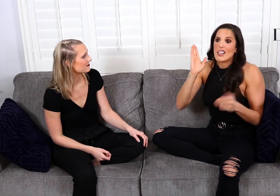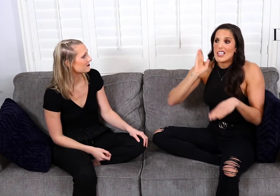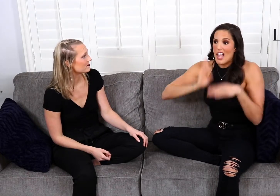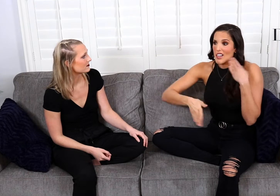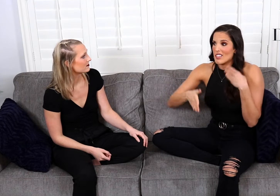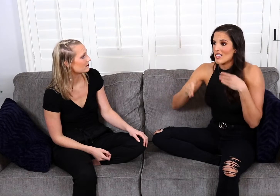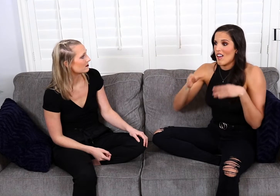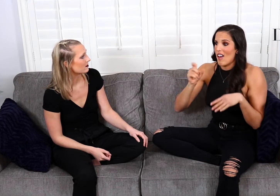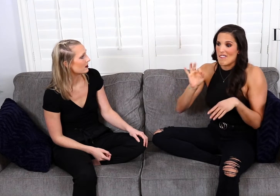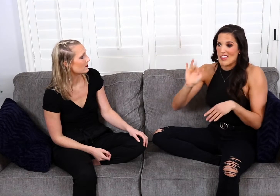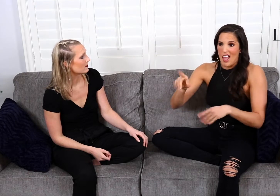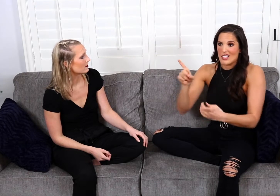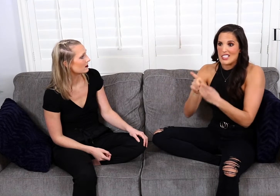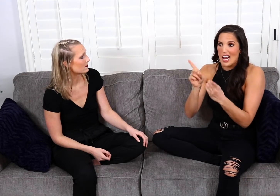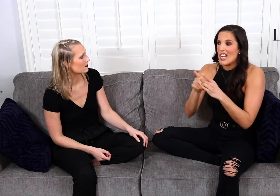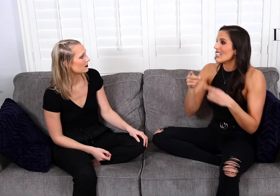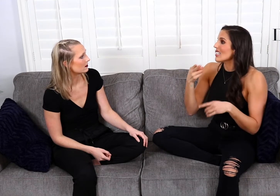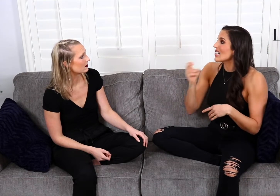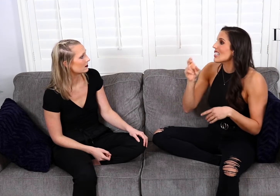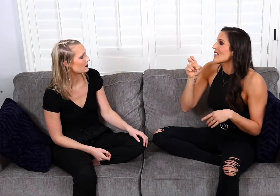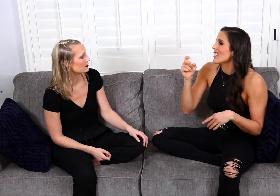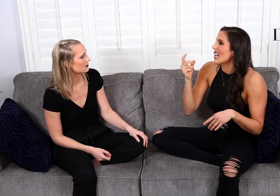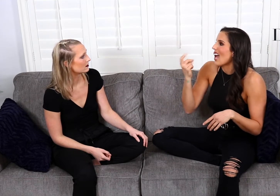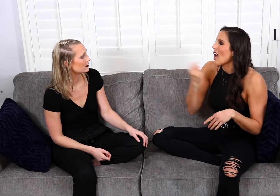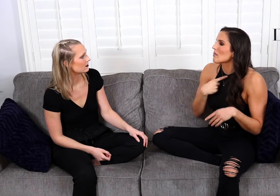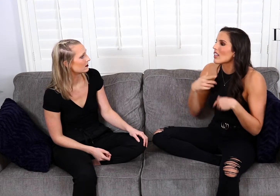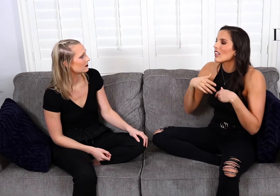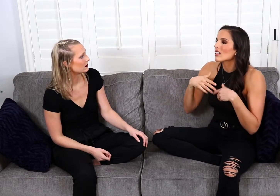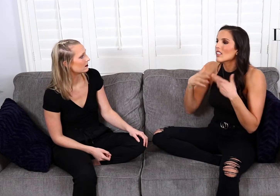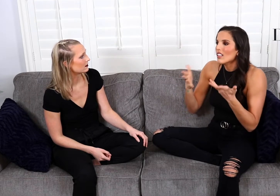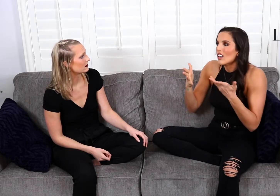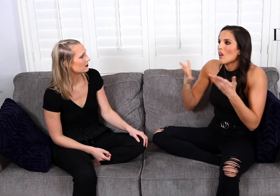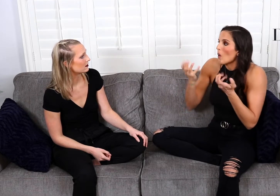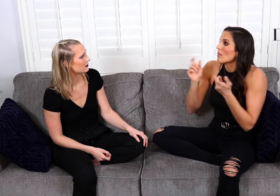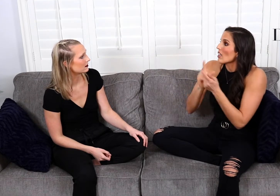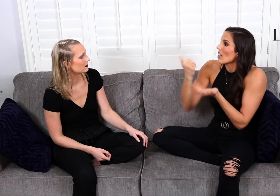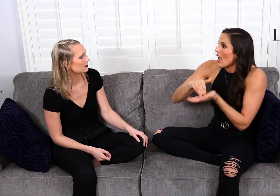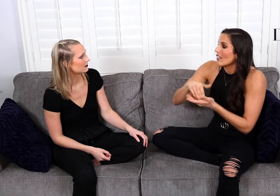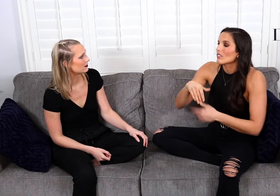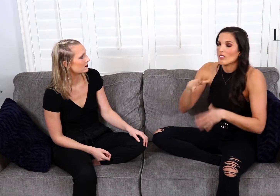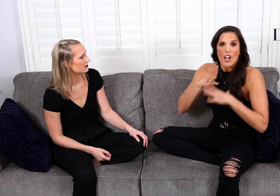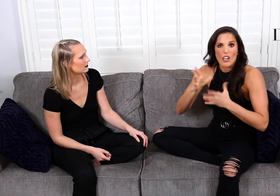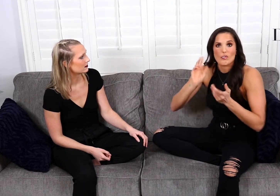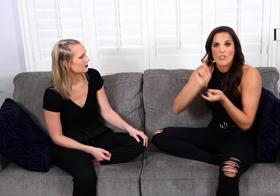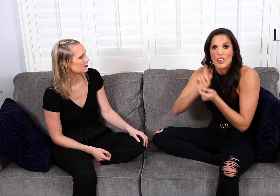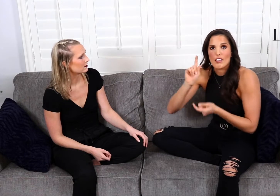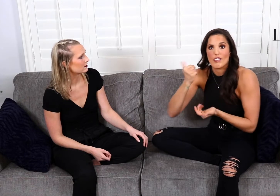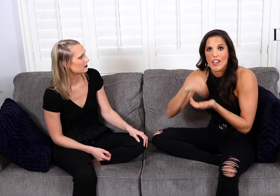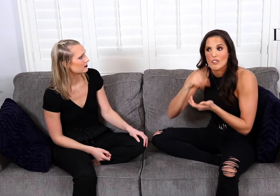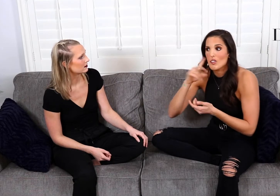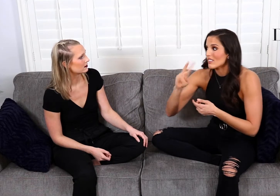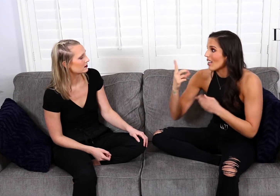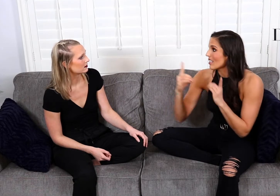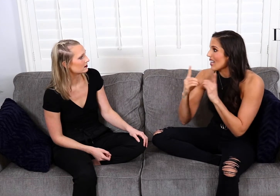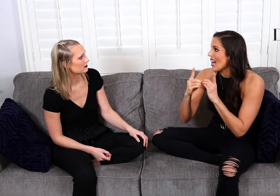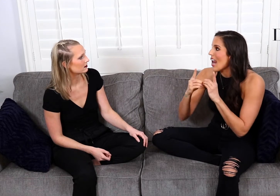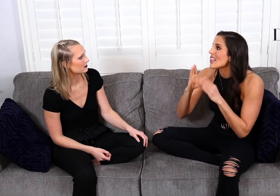and at the end of that date he even asked me, “Do you want to meet again for a second date?” And I said, “Okay, let's meet for a second date.”